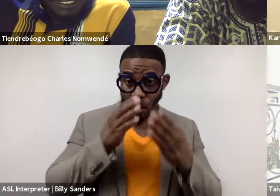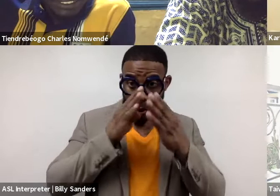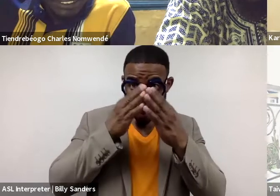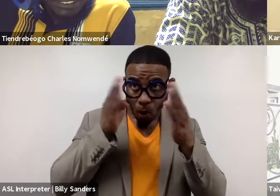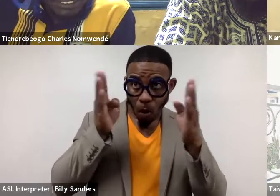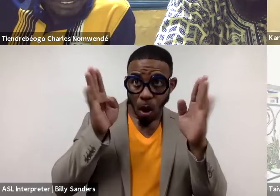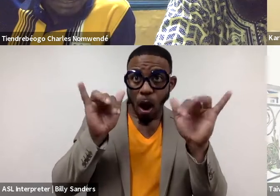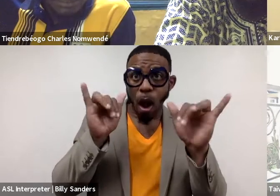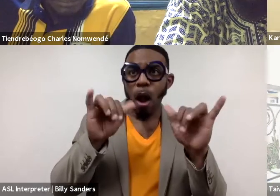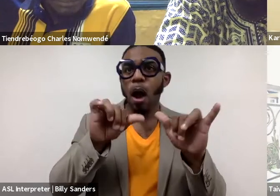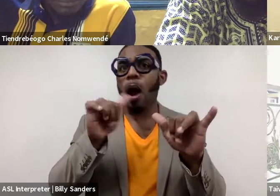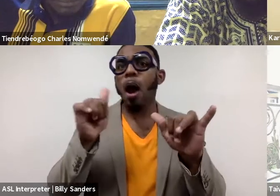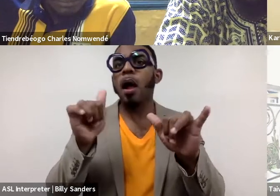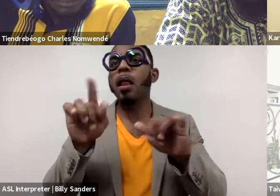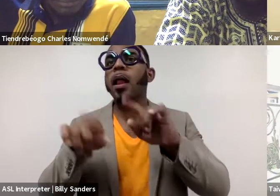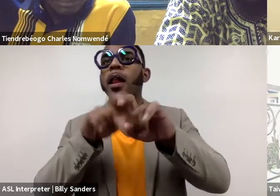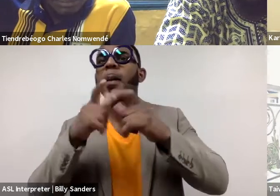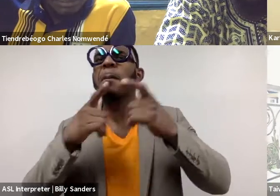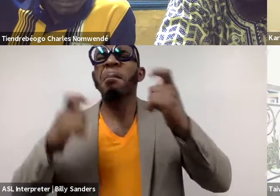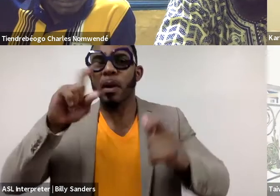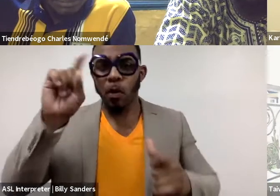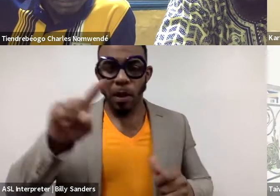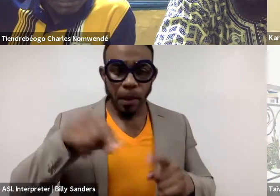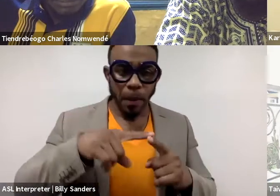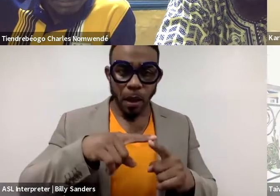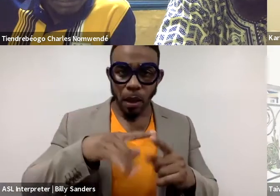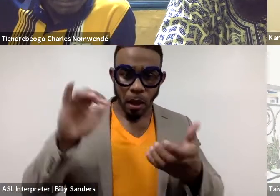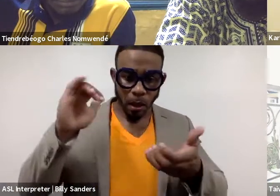to asking bigger questions about collaboration,